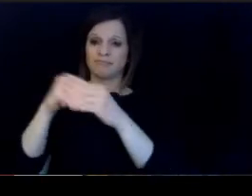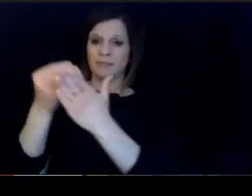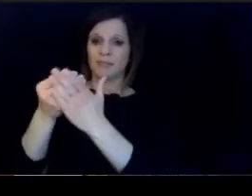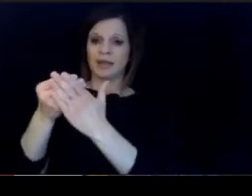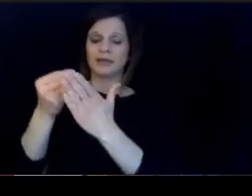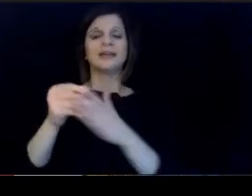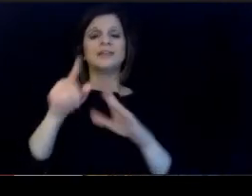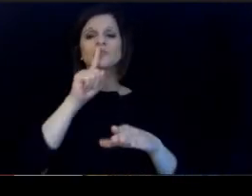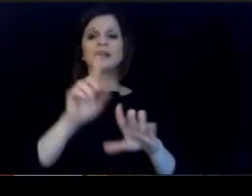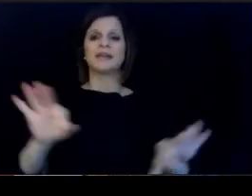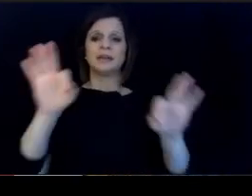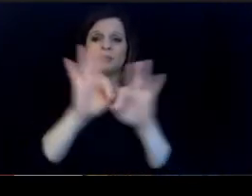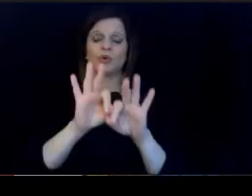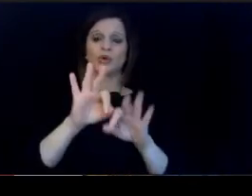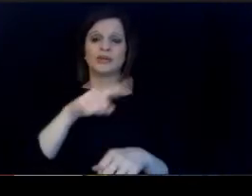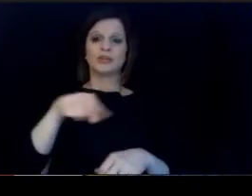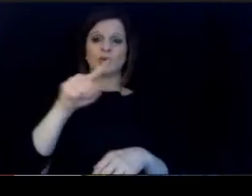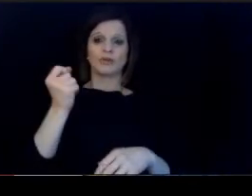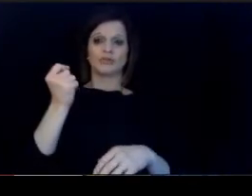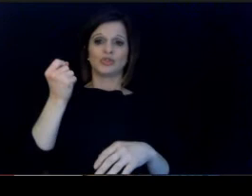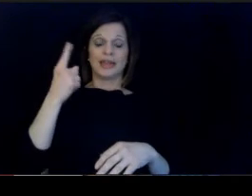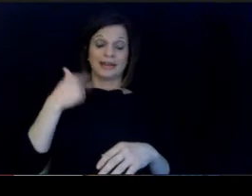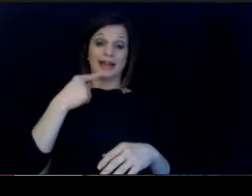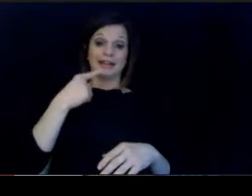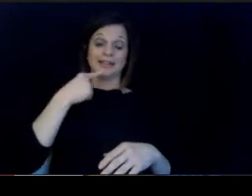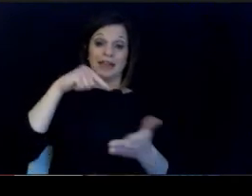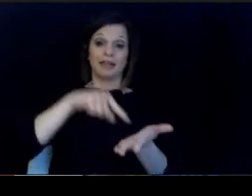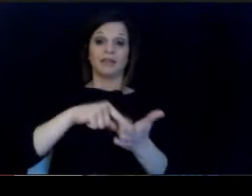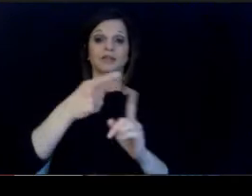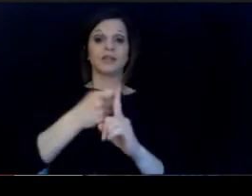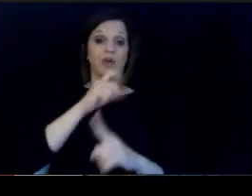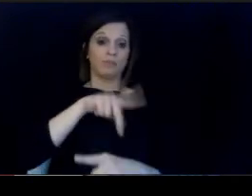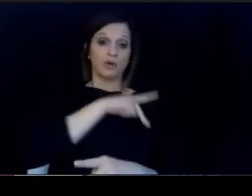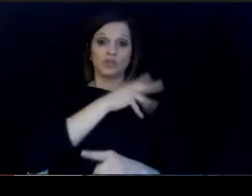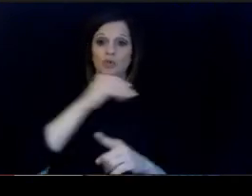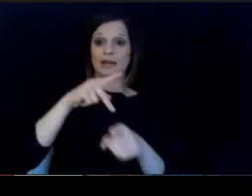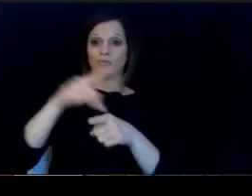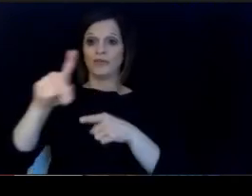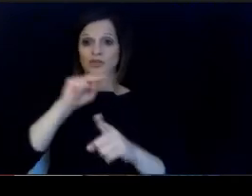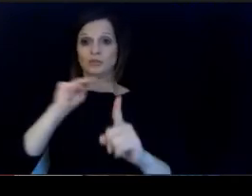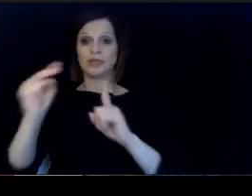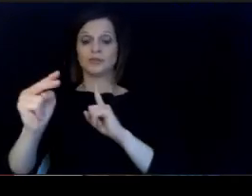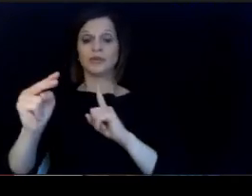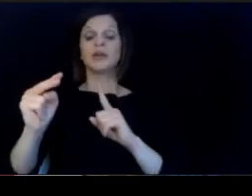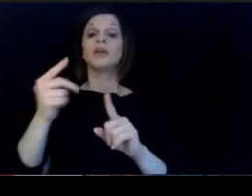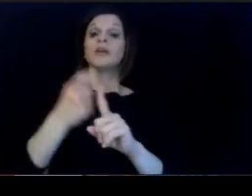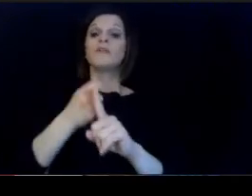And I say this one very personal and professional viewpoint. as someone who since integration.